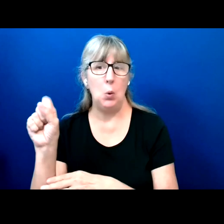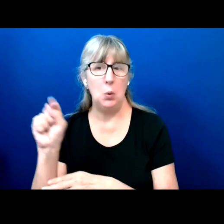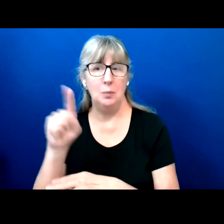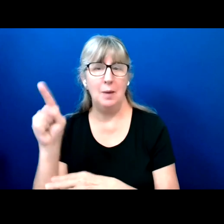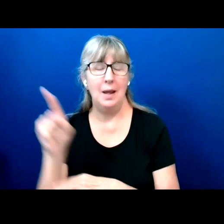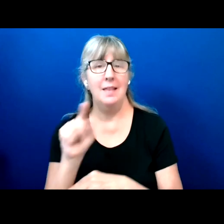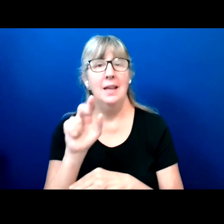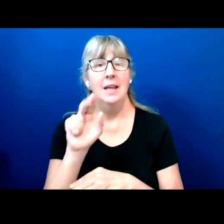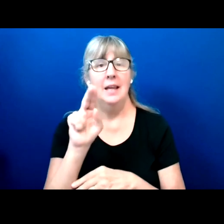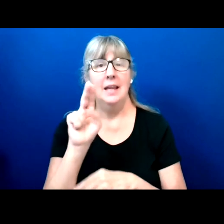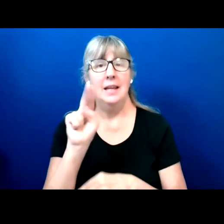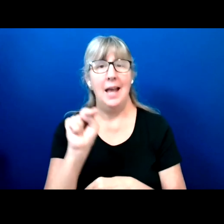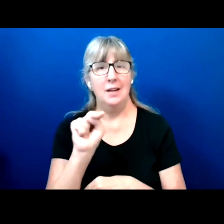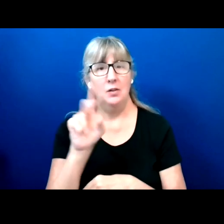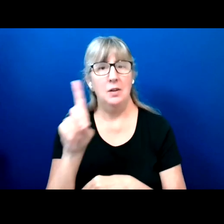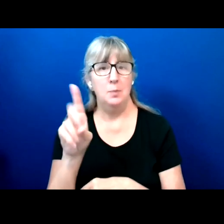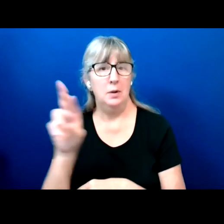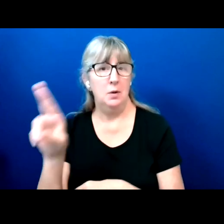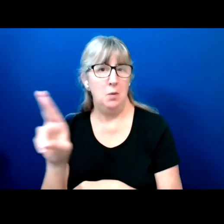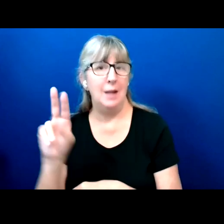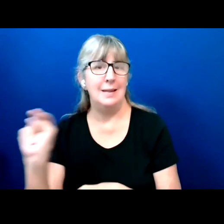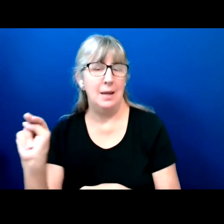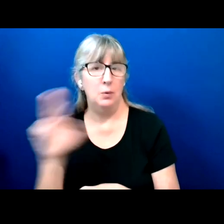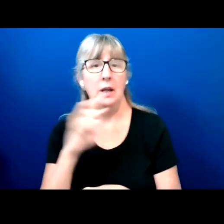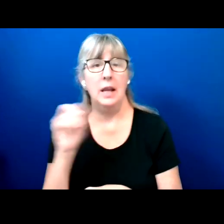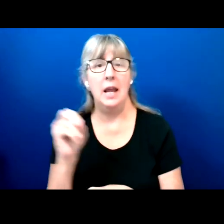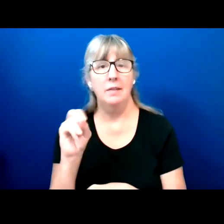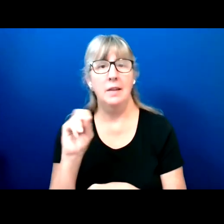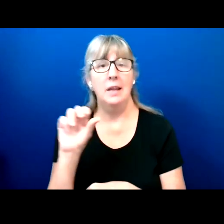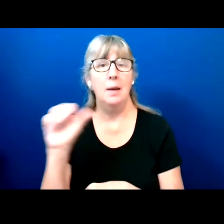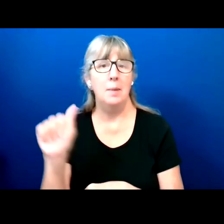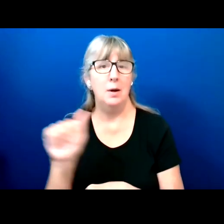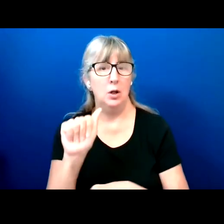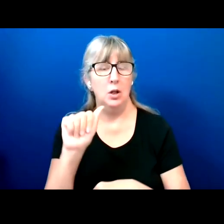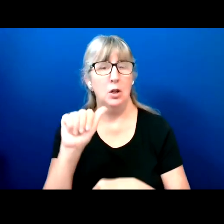Rights Network and the American Association of People with Disabilities.